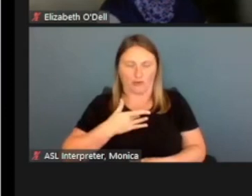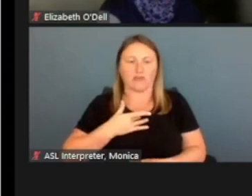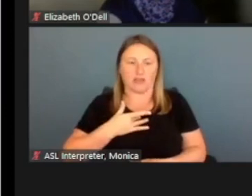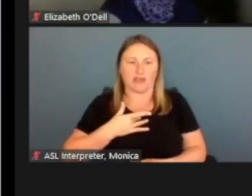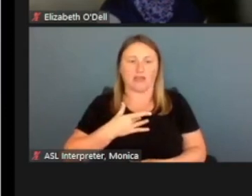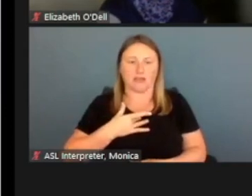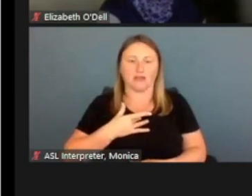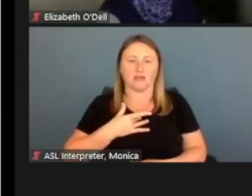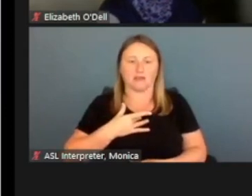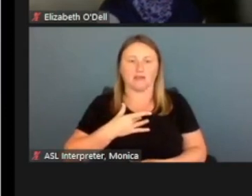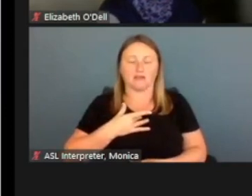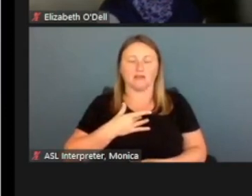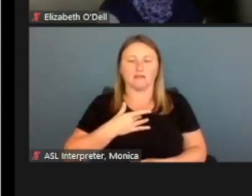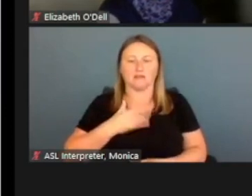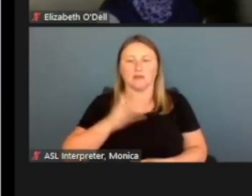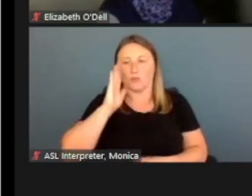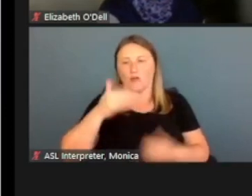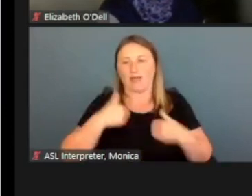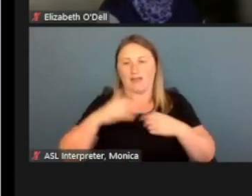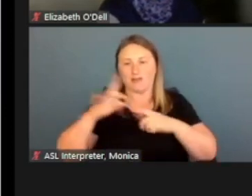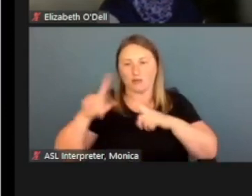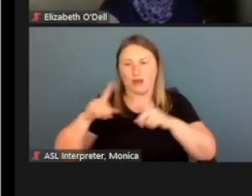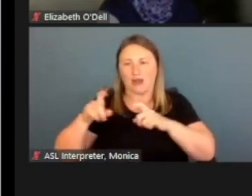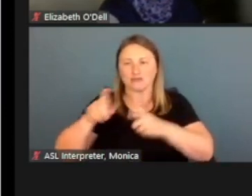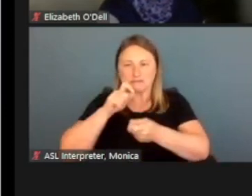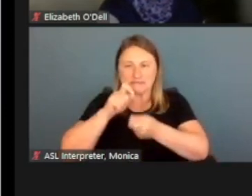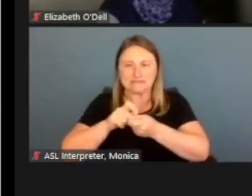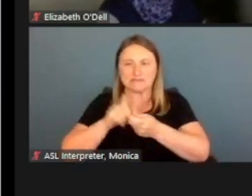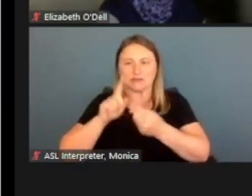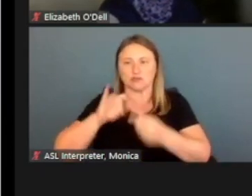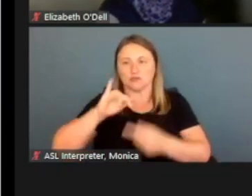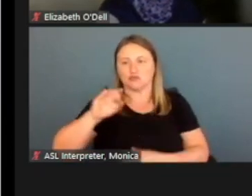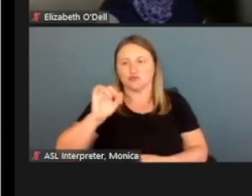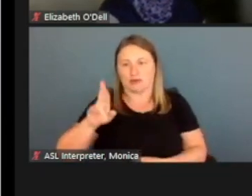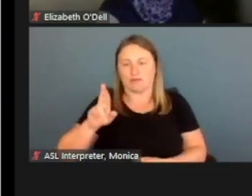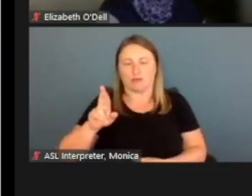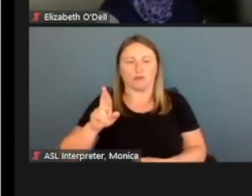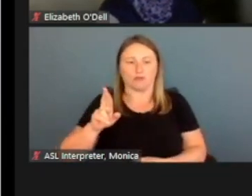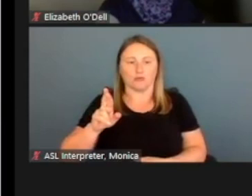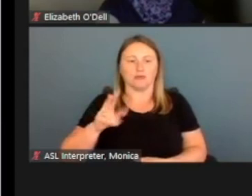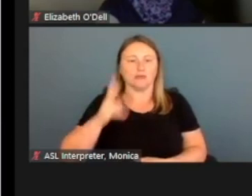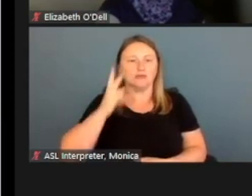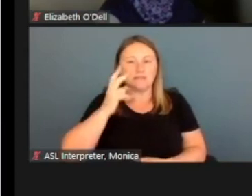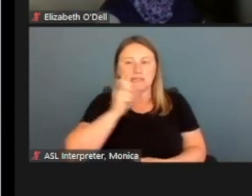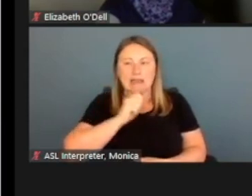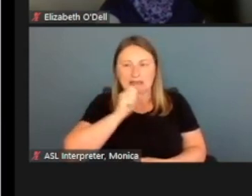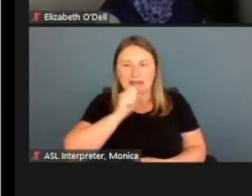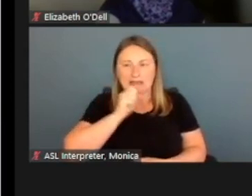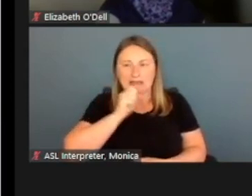we're gonna have questions specific to her. We also show the age by the individual.